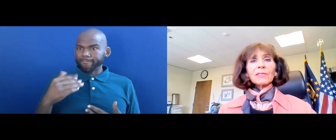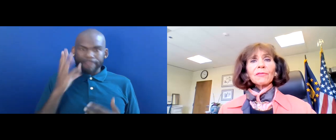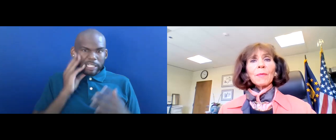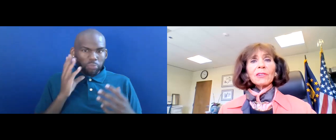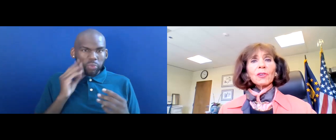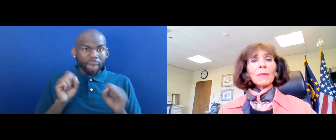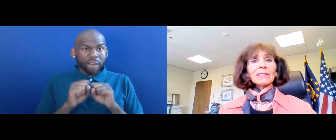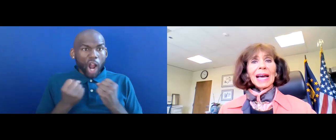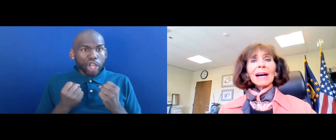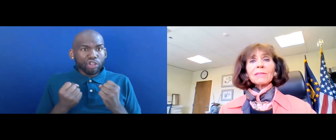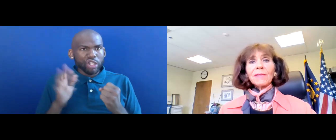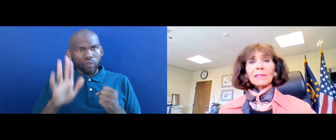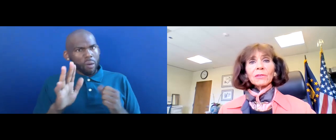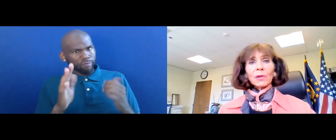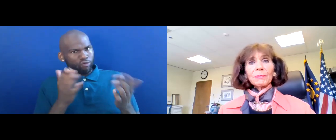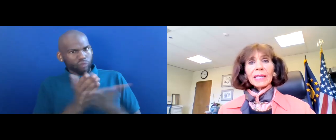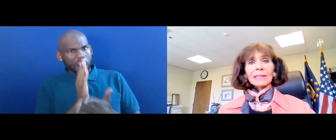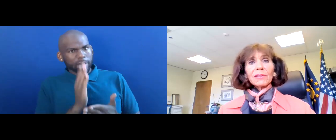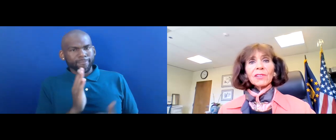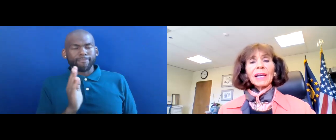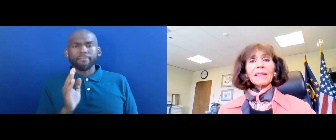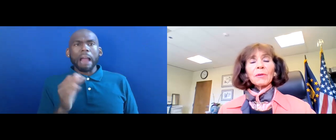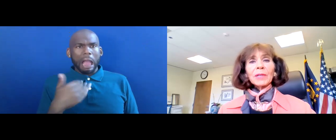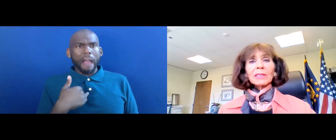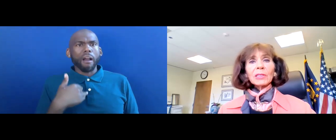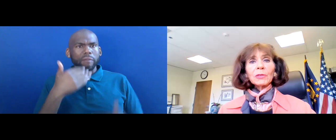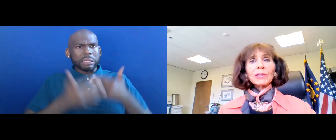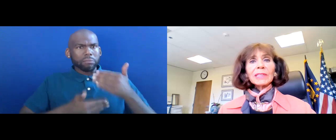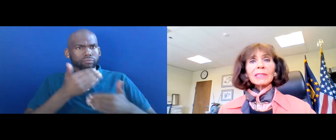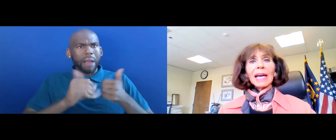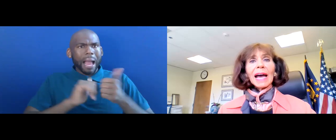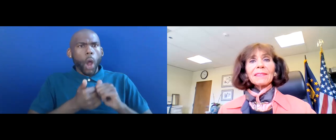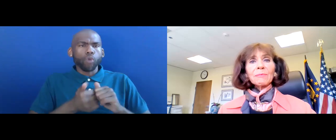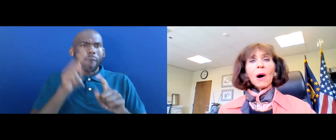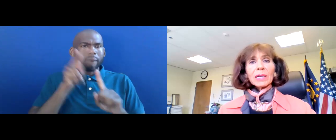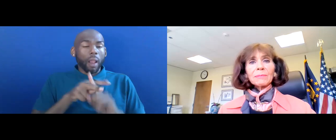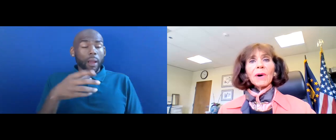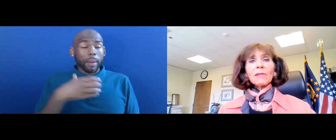THERE'S INFORMATION ABOUT HOW TO FILE COMPLAINTS THAT WE INCLUDED AT THE BOTTOM